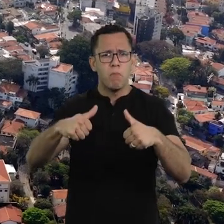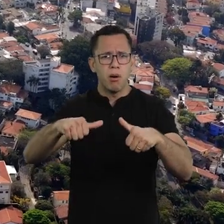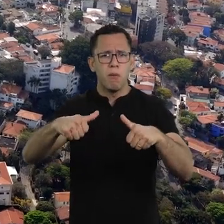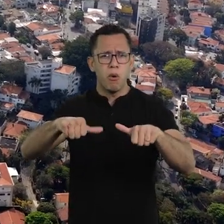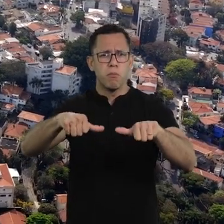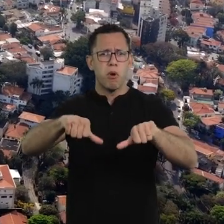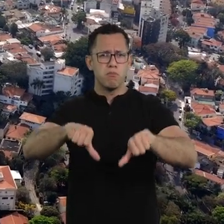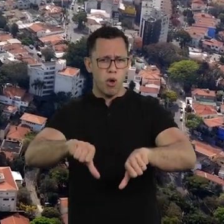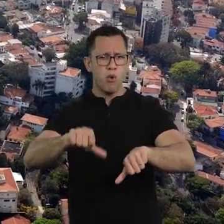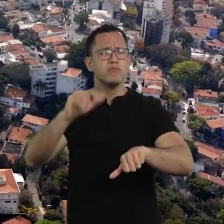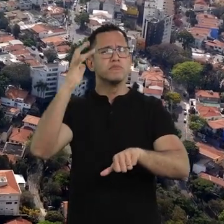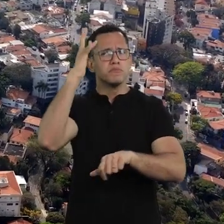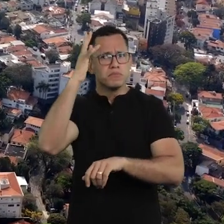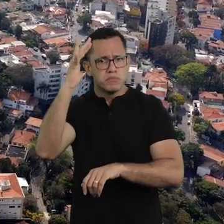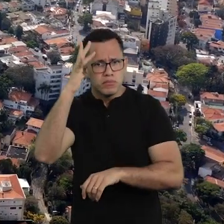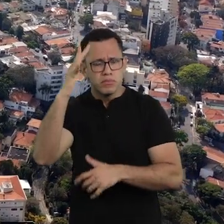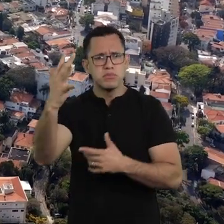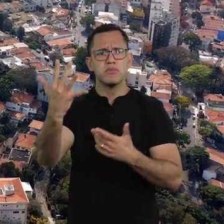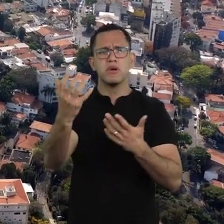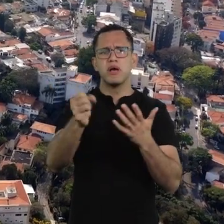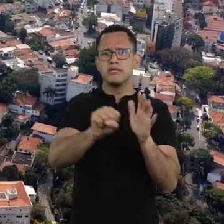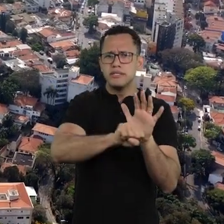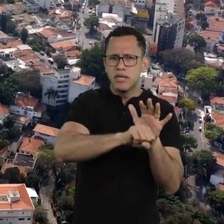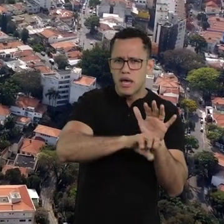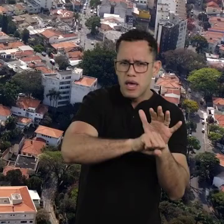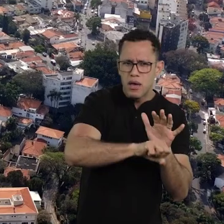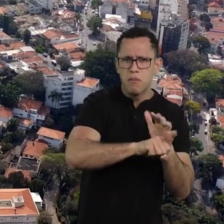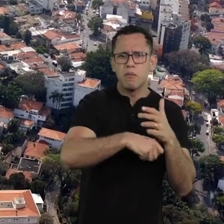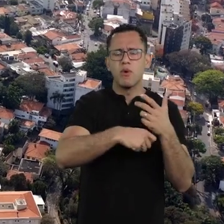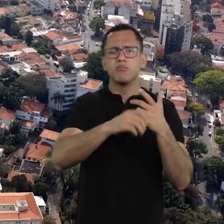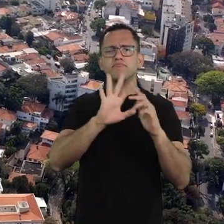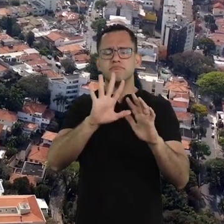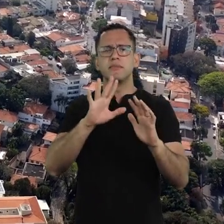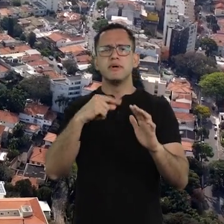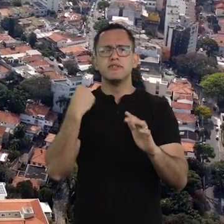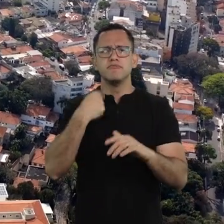symbolic and imaginary ones,